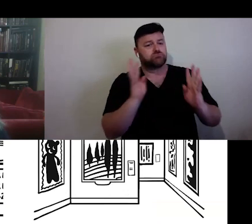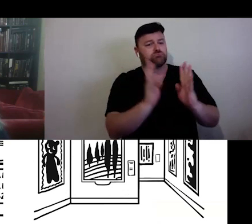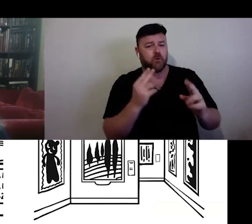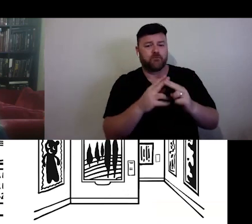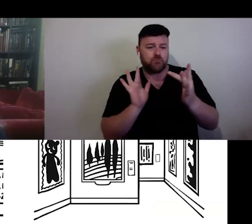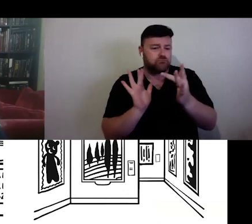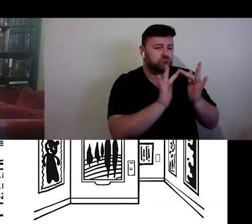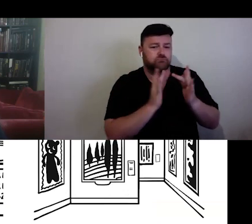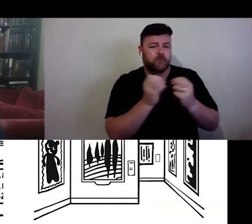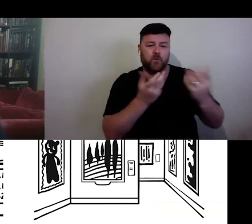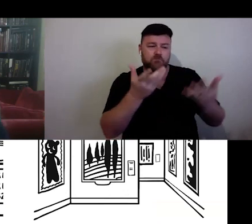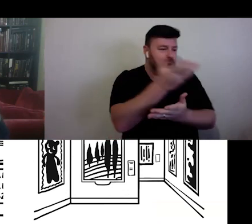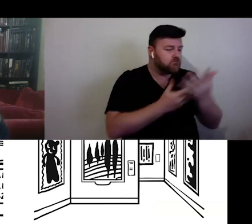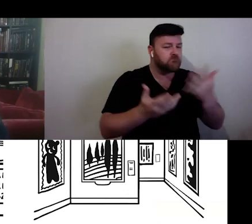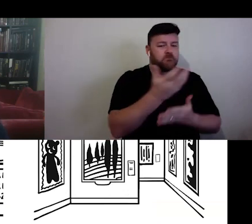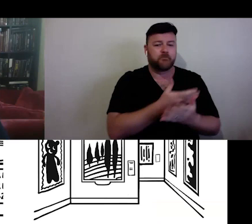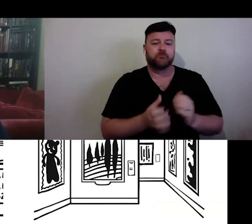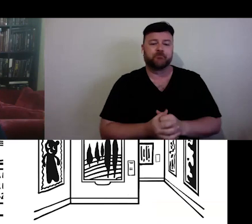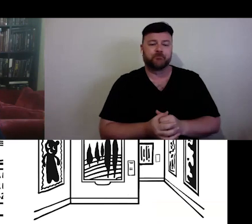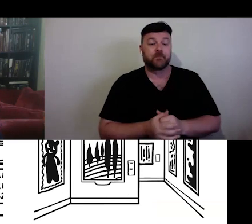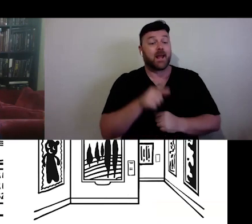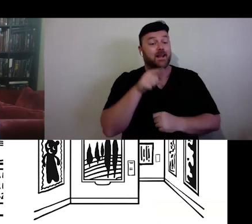platforms - sorry, and the mat forms in -- platforms in these places